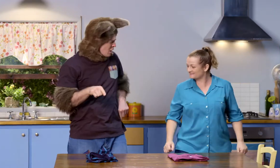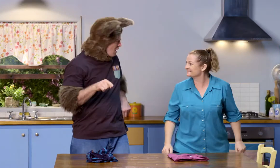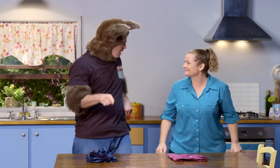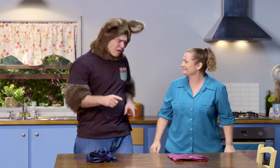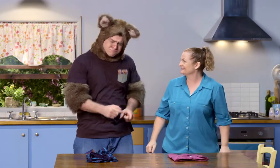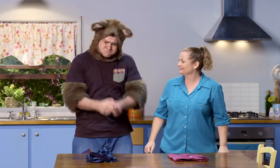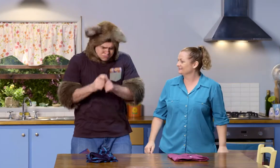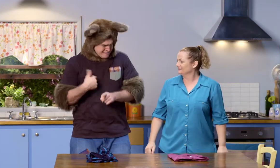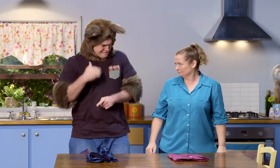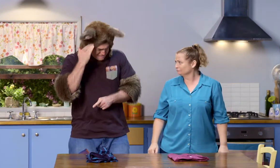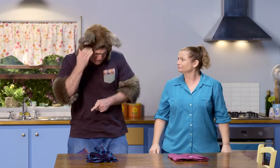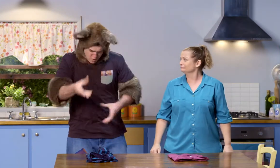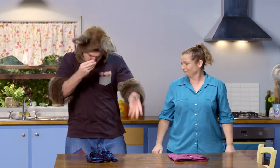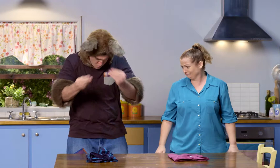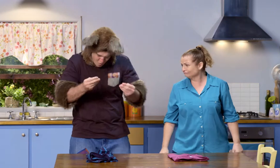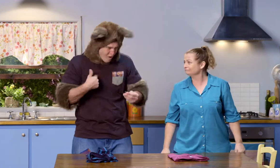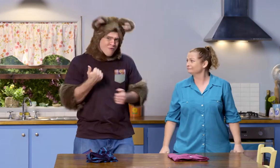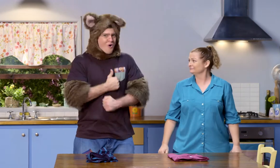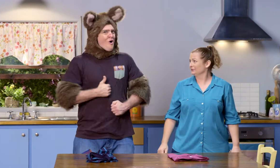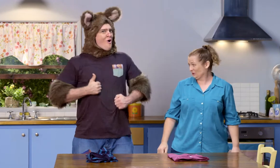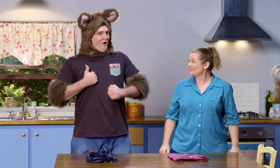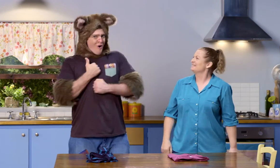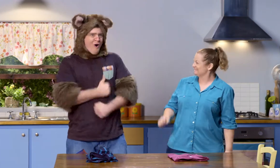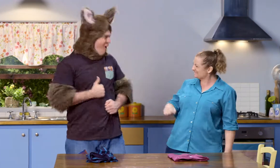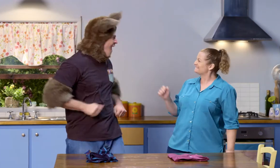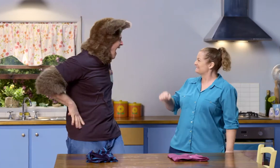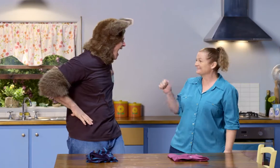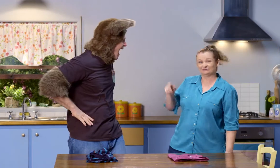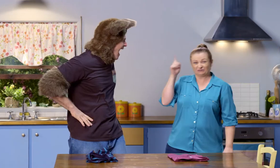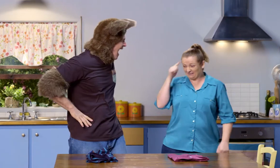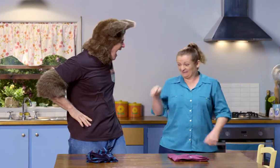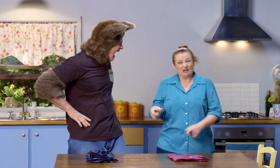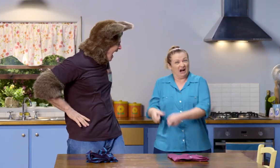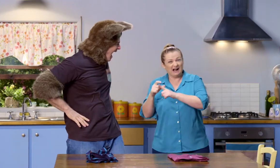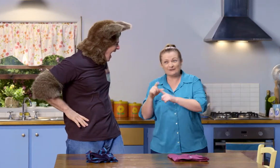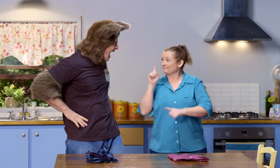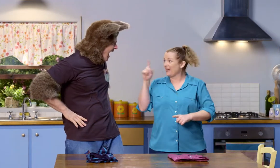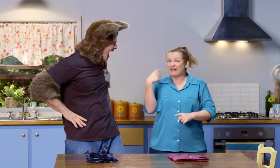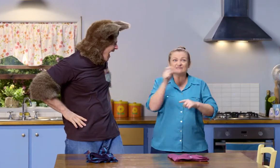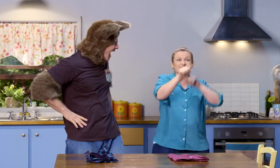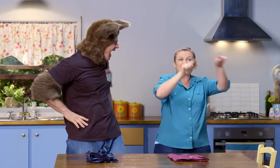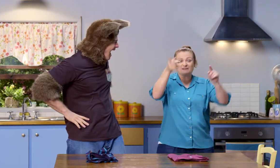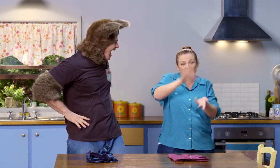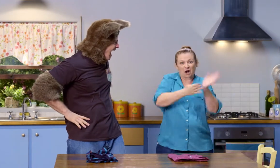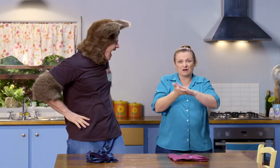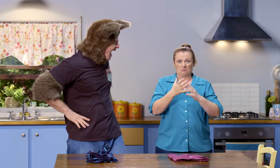Oh! This is hard. But I do enjoy learning new things. Yes! If you think this is a hard fold,